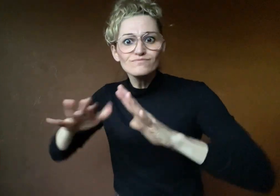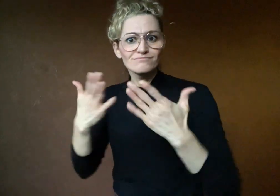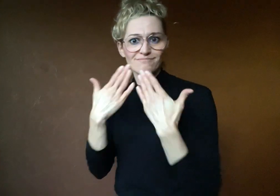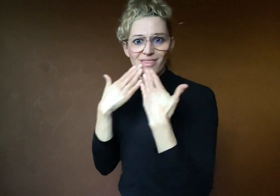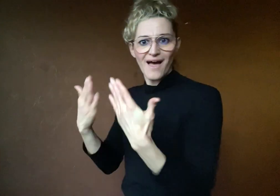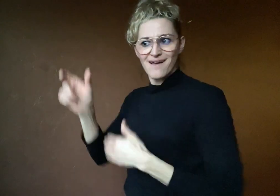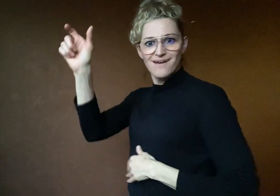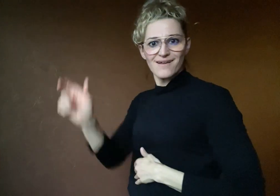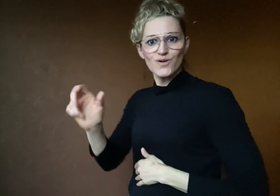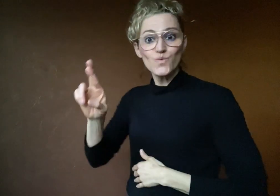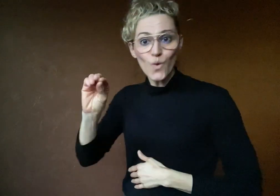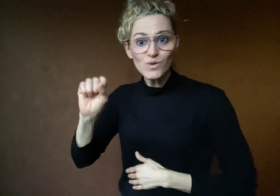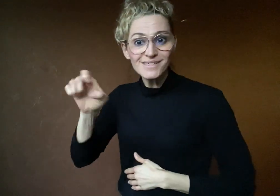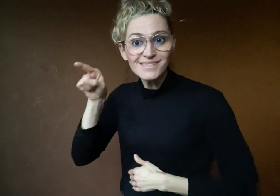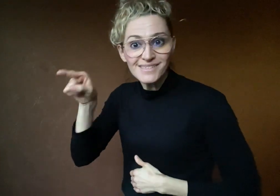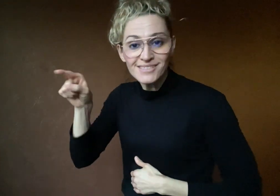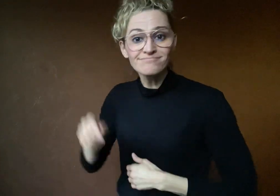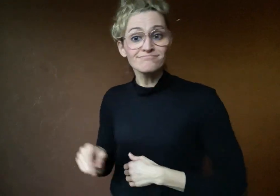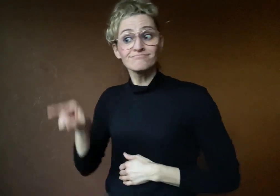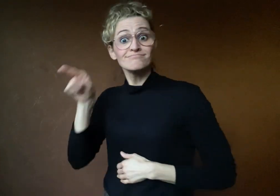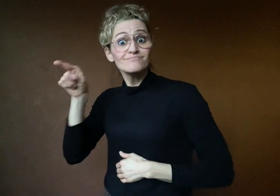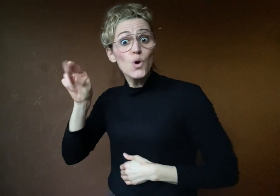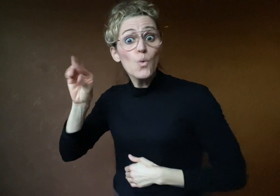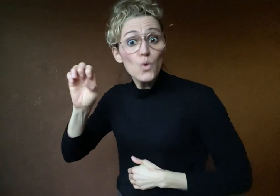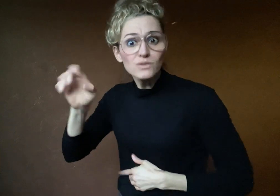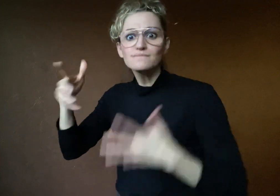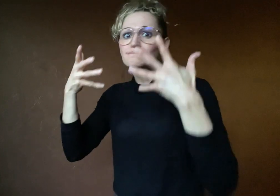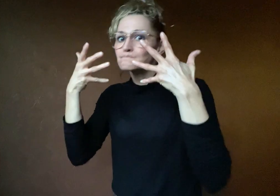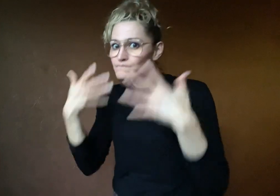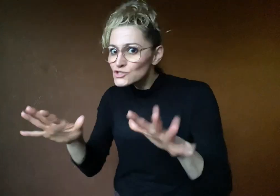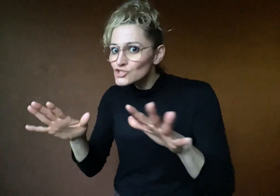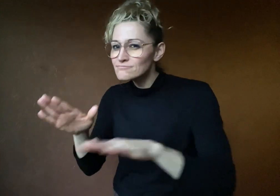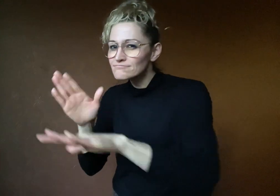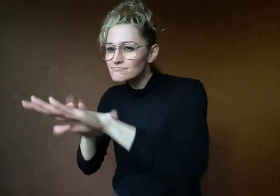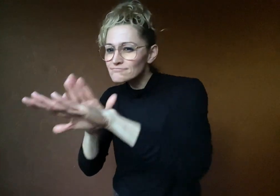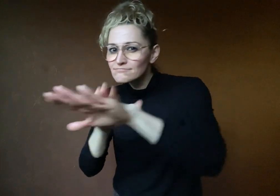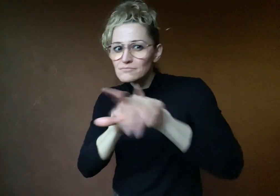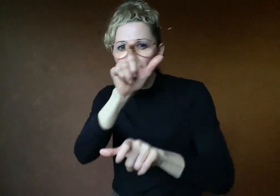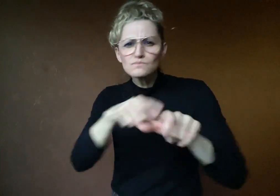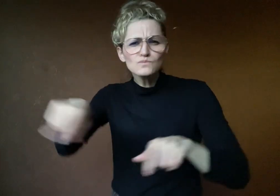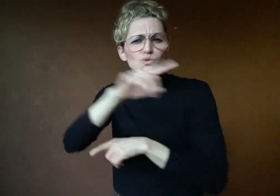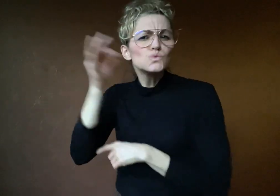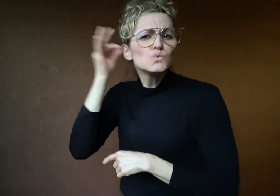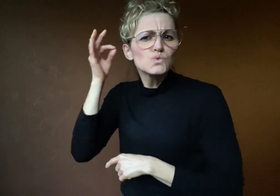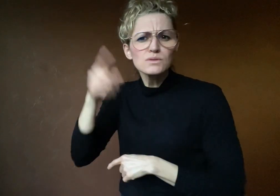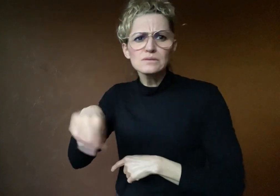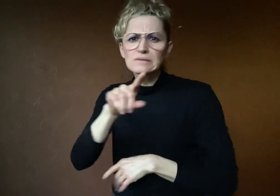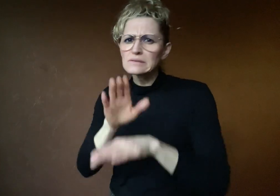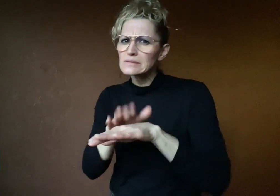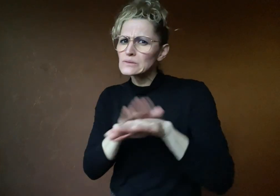Rose also urged viewers to stay away from unqualified